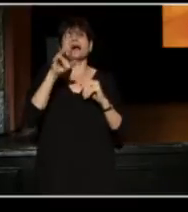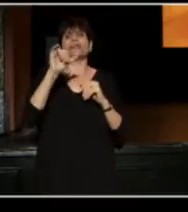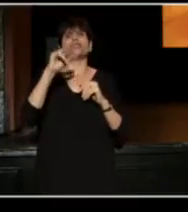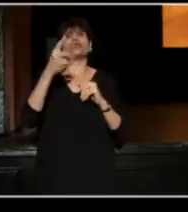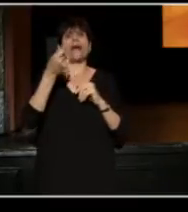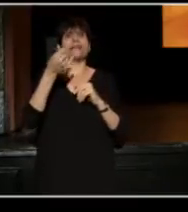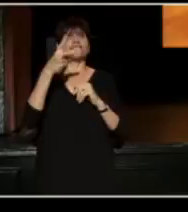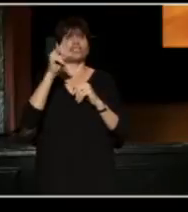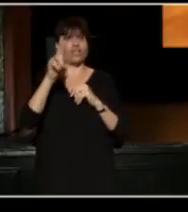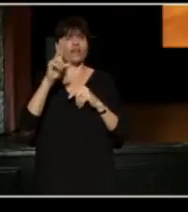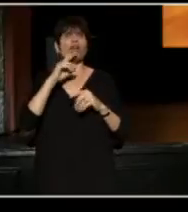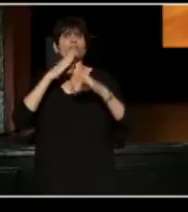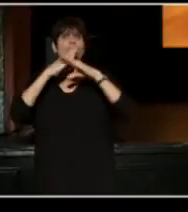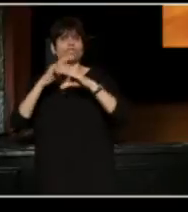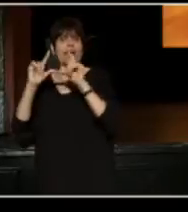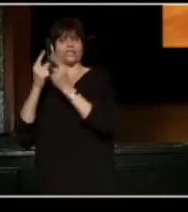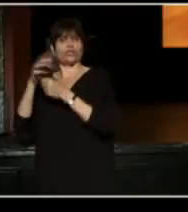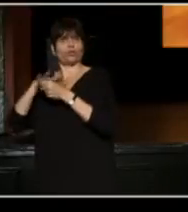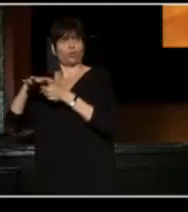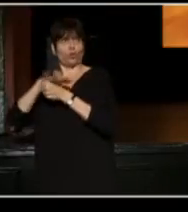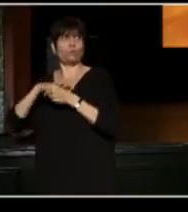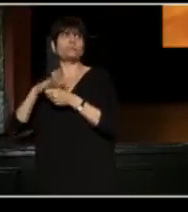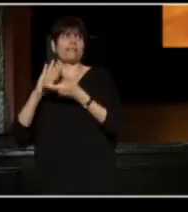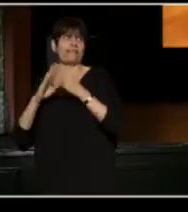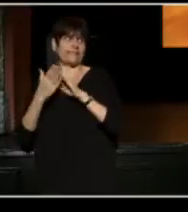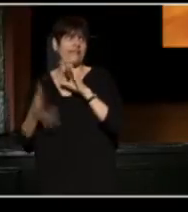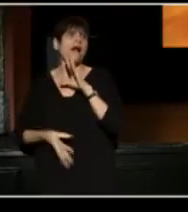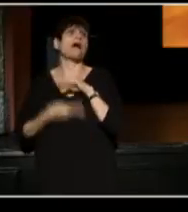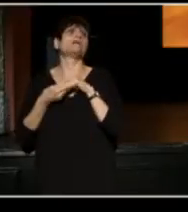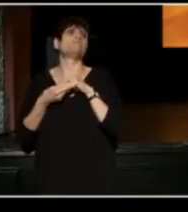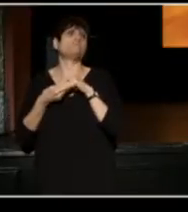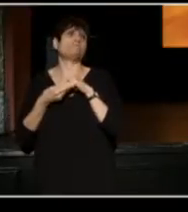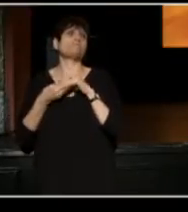one of the protected groups in this city and continues to fight everyday.